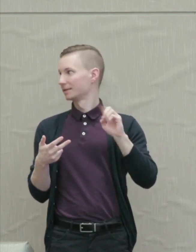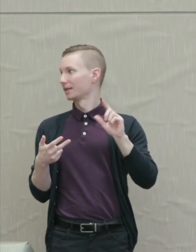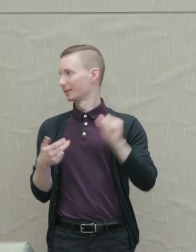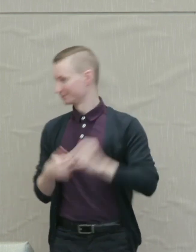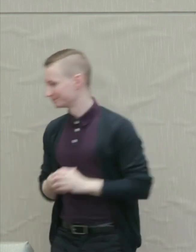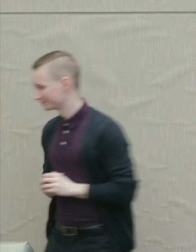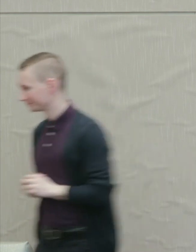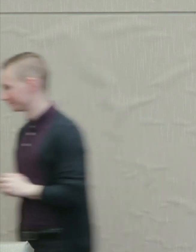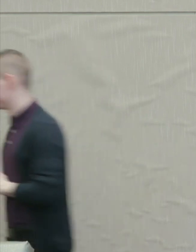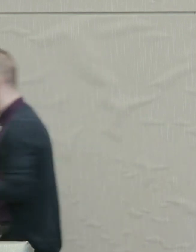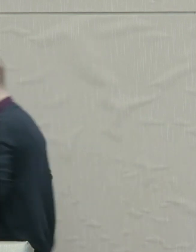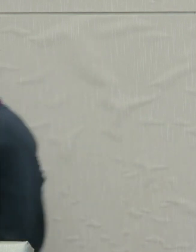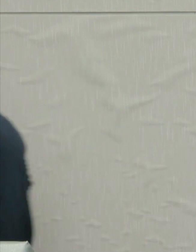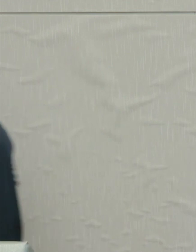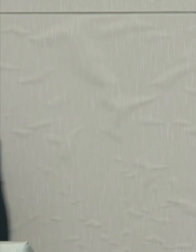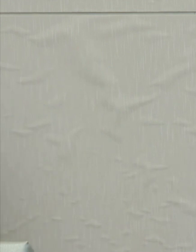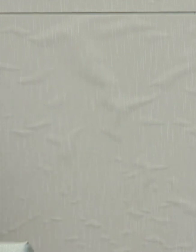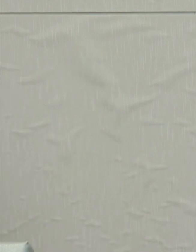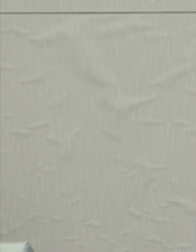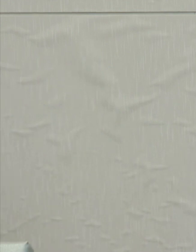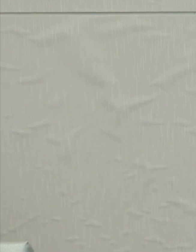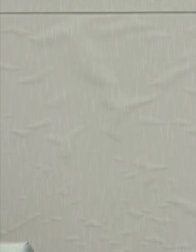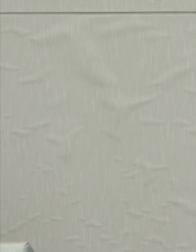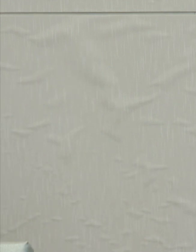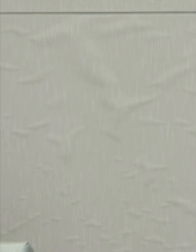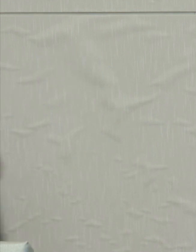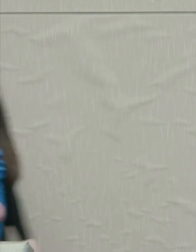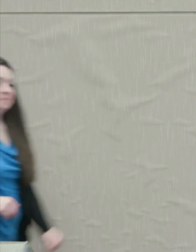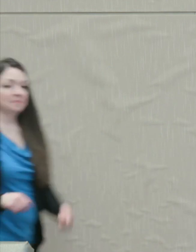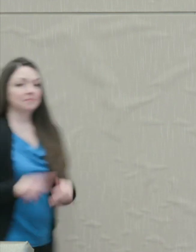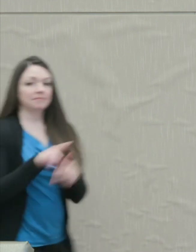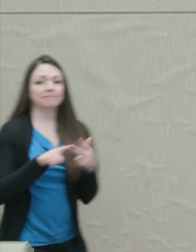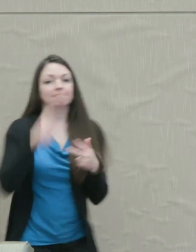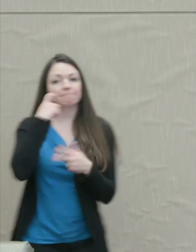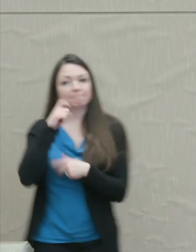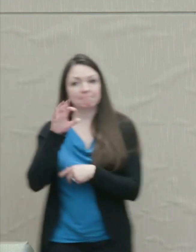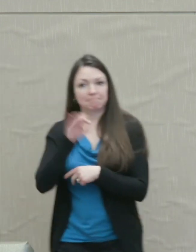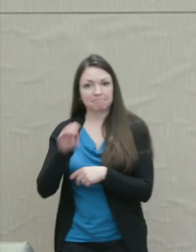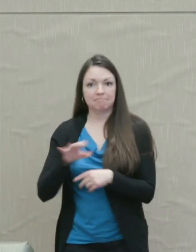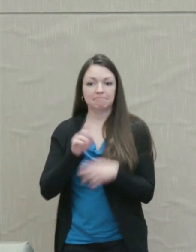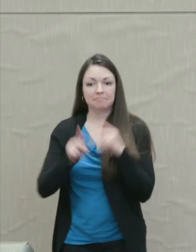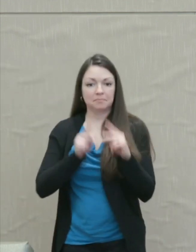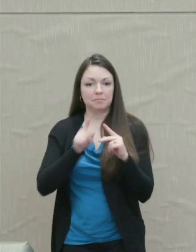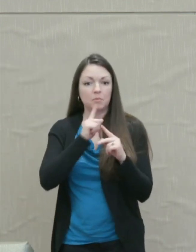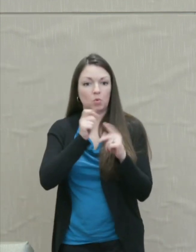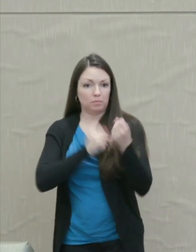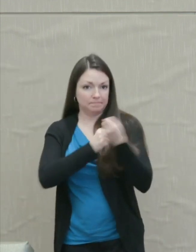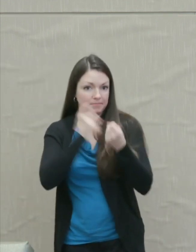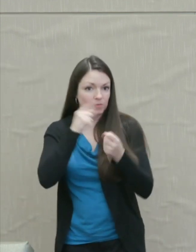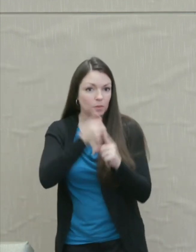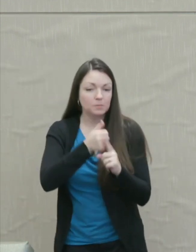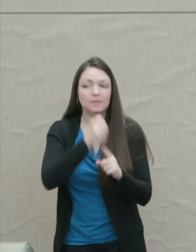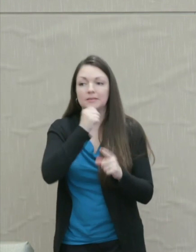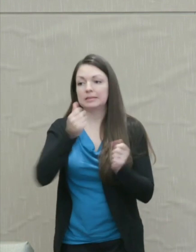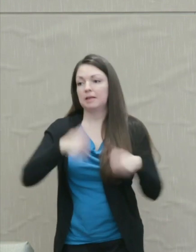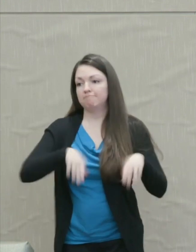Surely people who stood up for their own self-respect and that of others and who did not acquiesce in injustice.